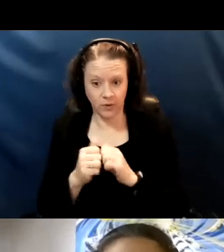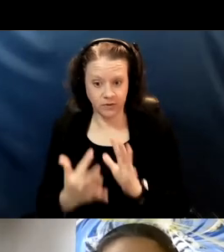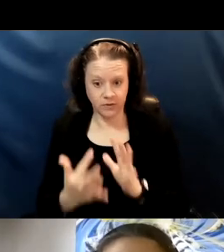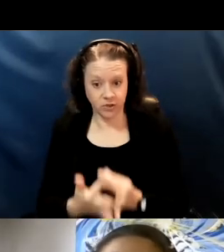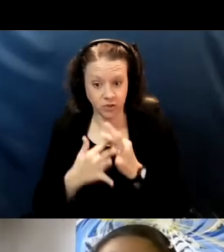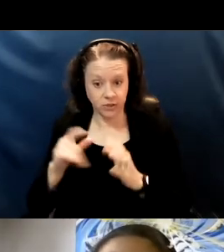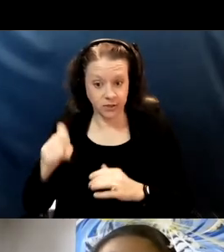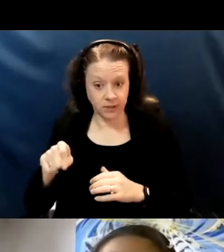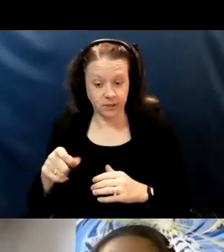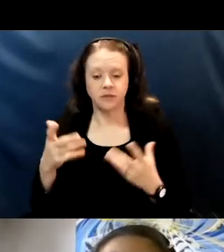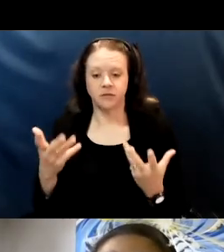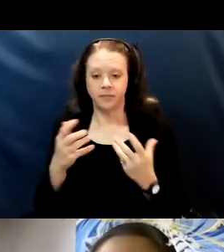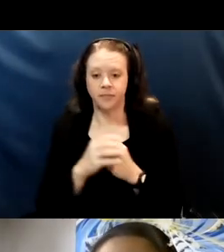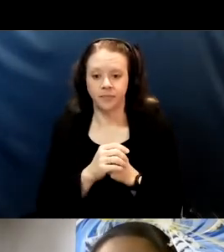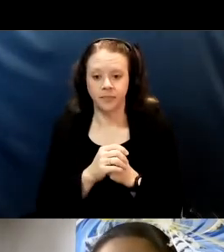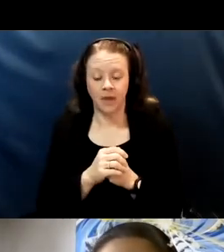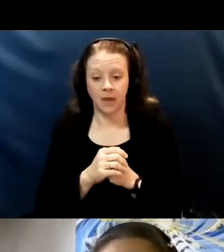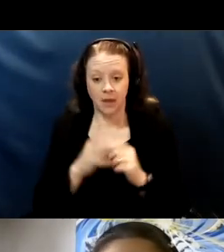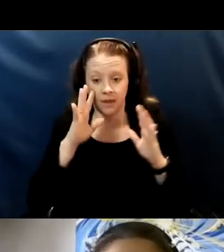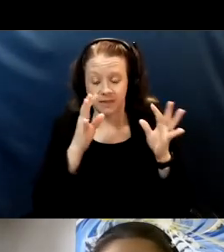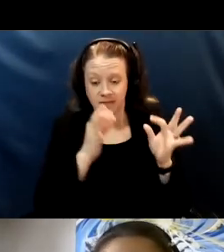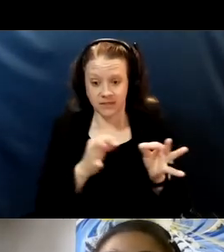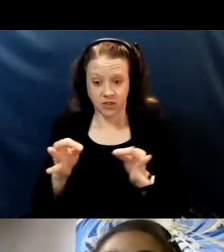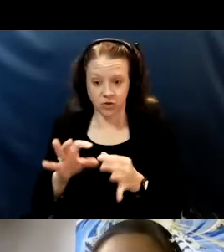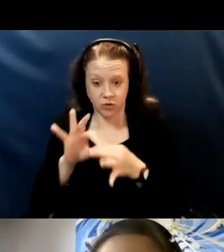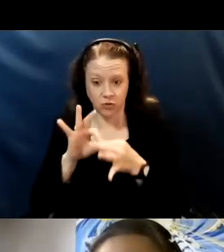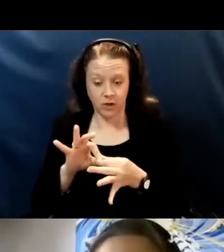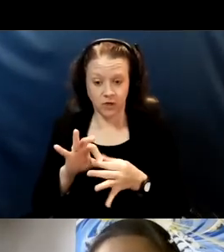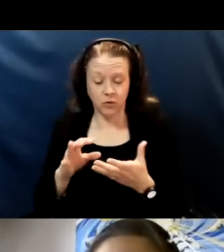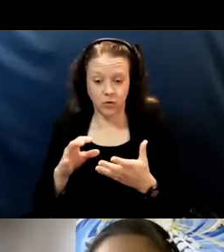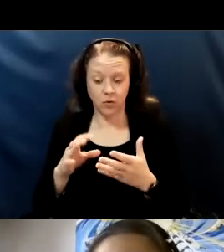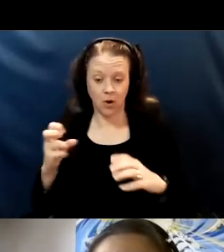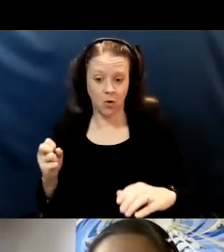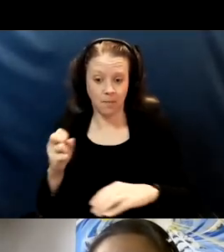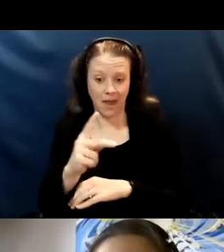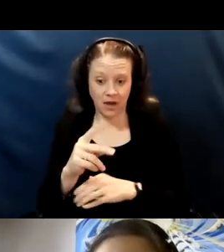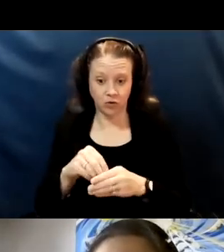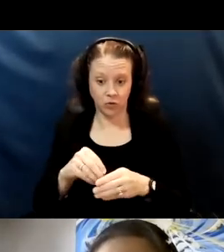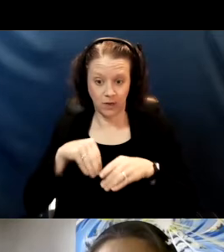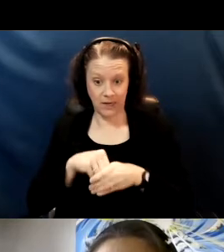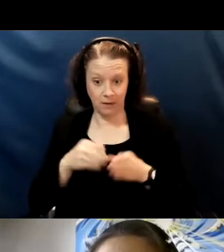that the decisions surrounding return to in-person learning feel very much